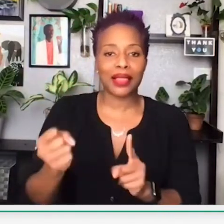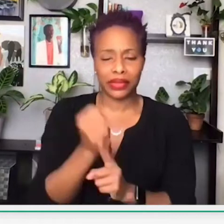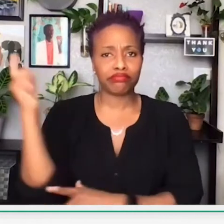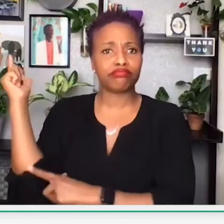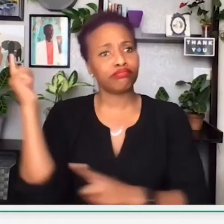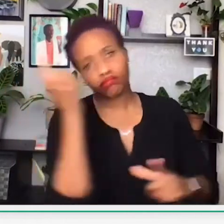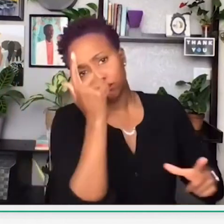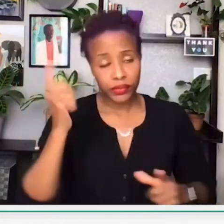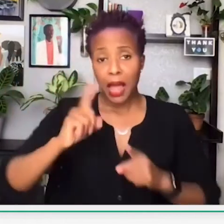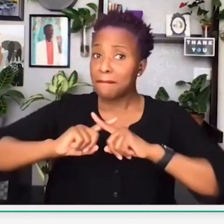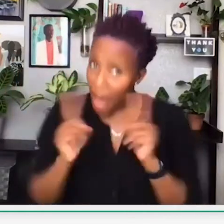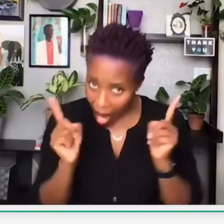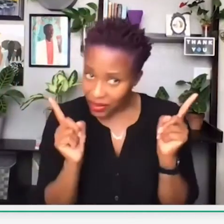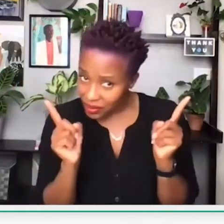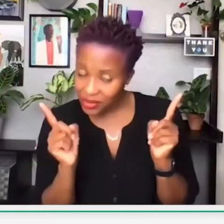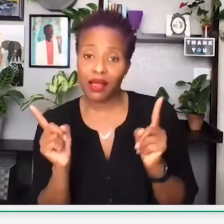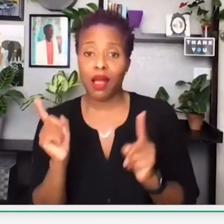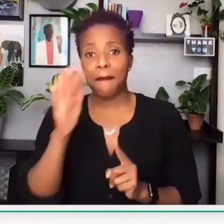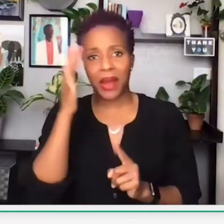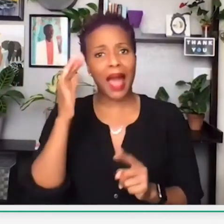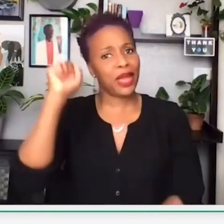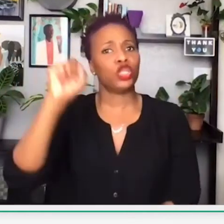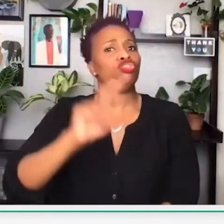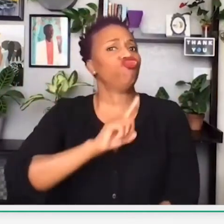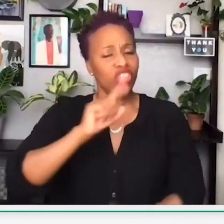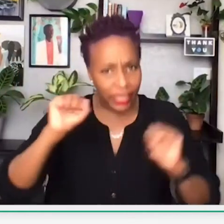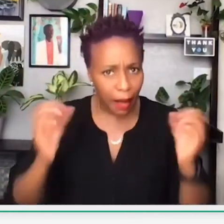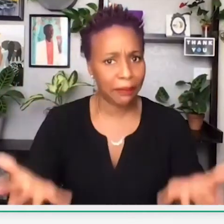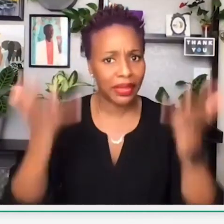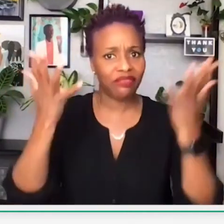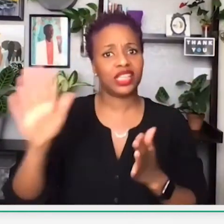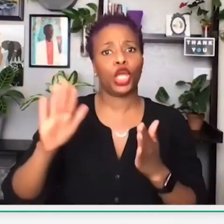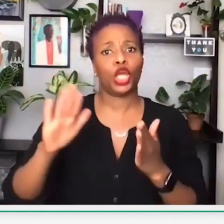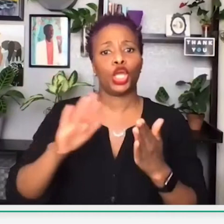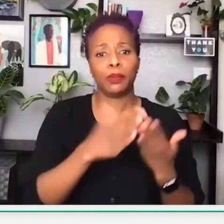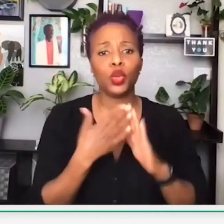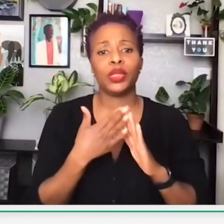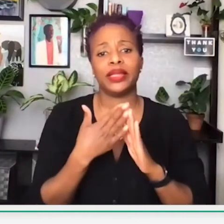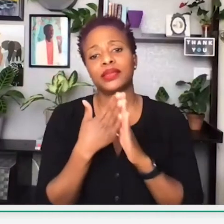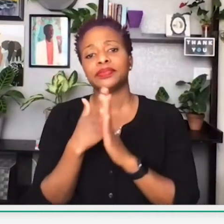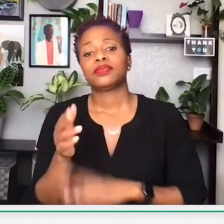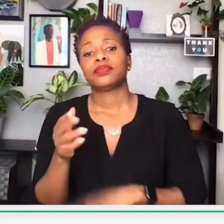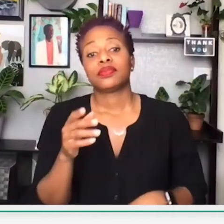and to mitigate police brutality. However, the Black Panthers really